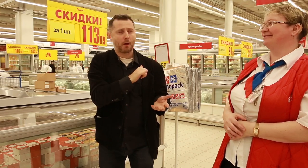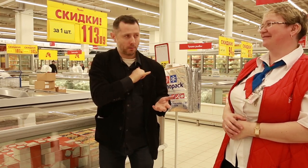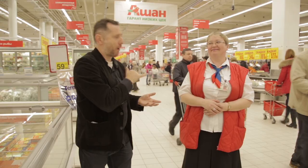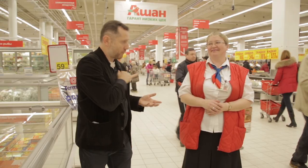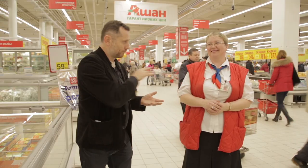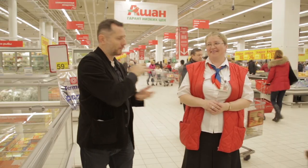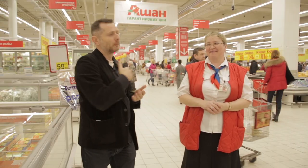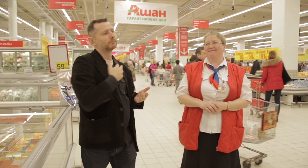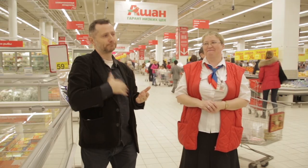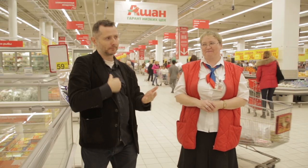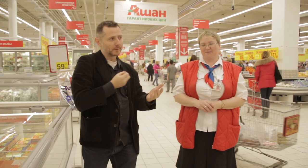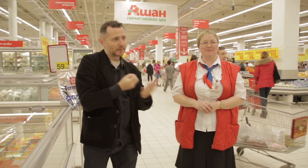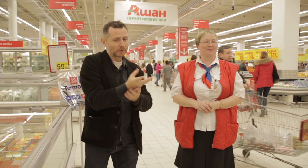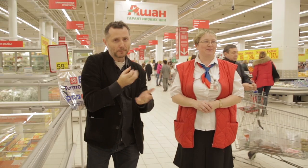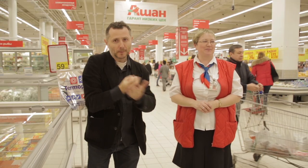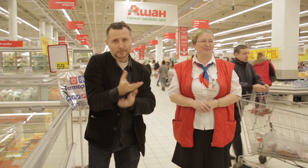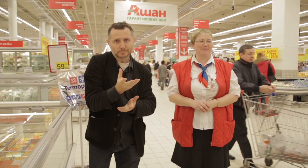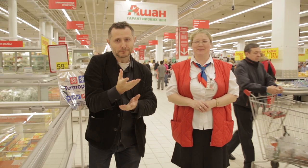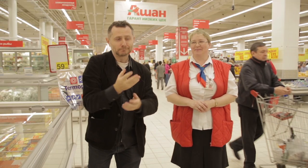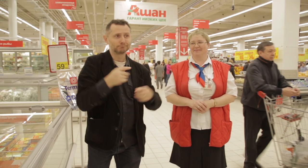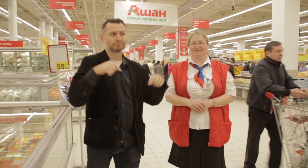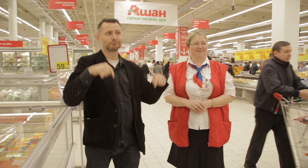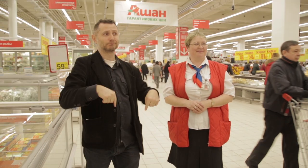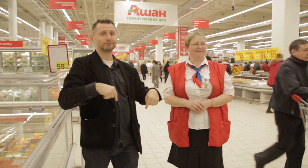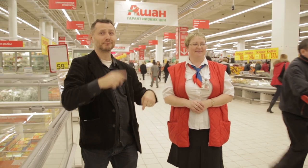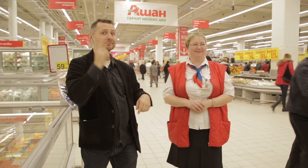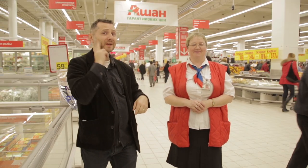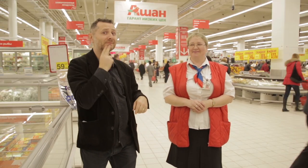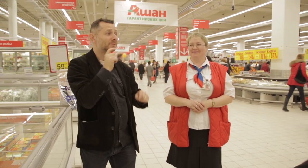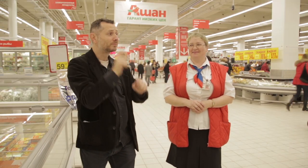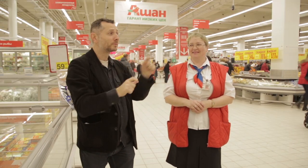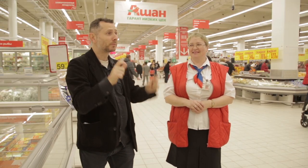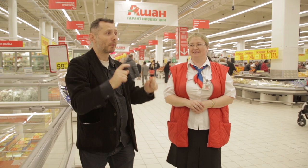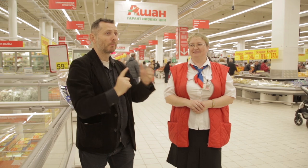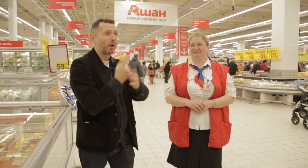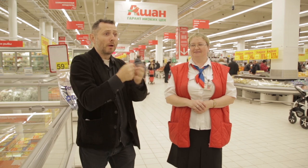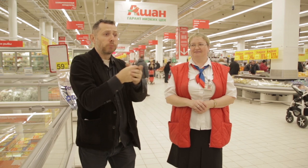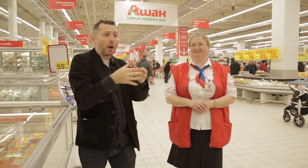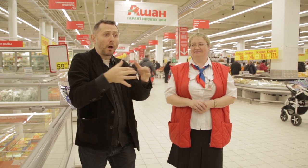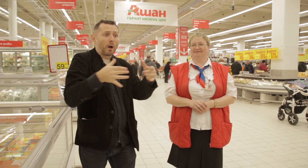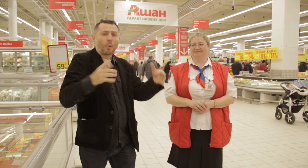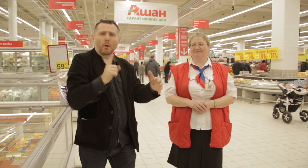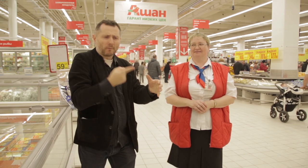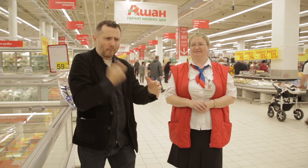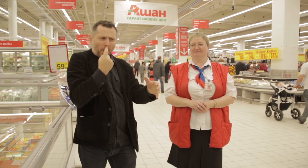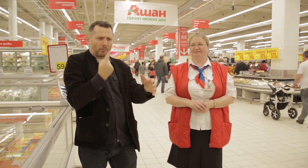and I learned a lot of information from you. I would like to share that information with the audience. How did the number of